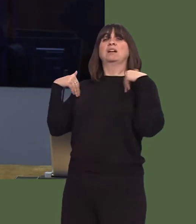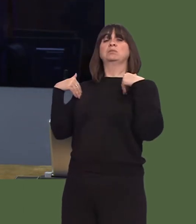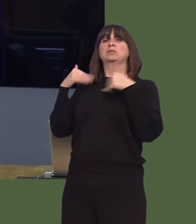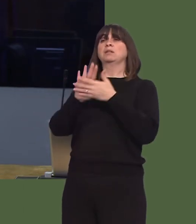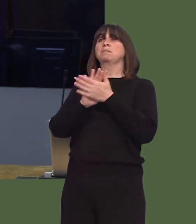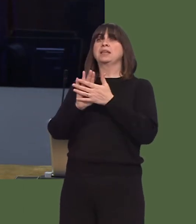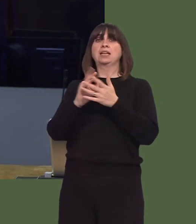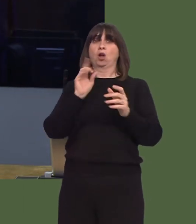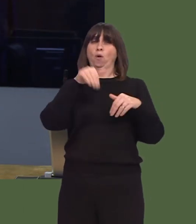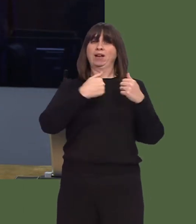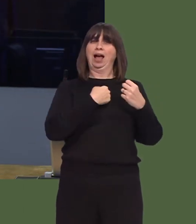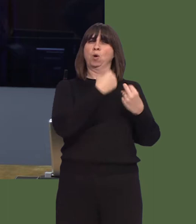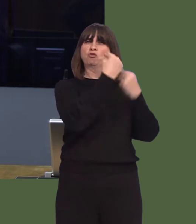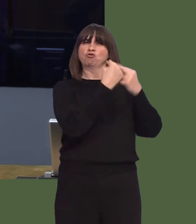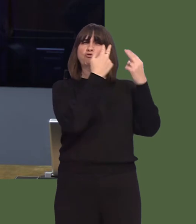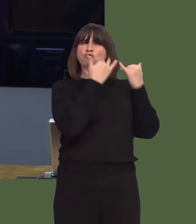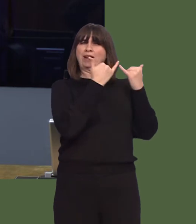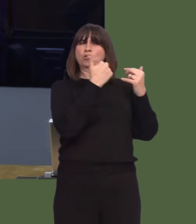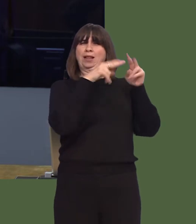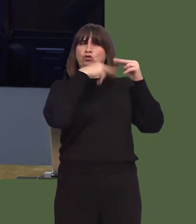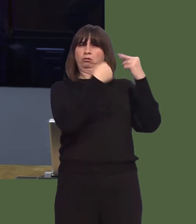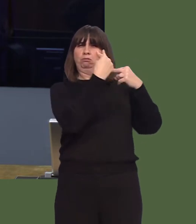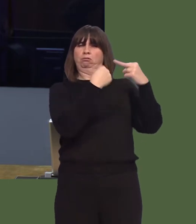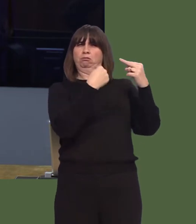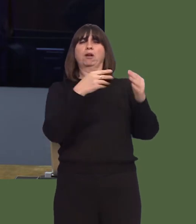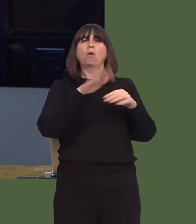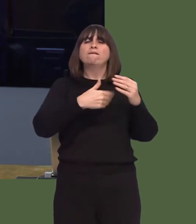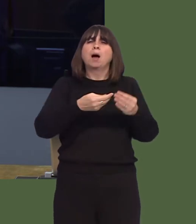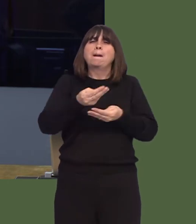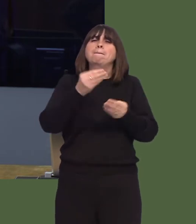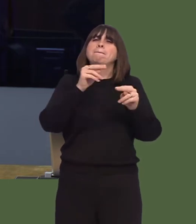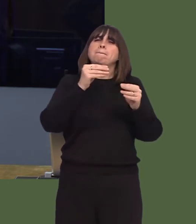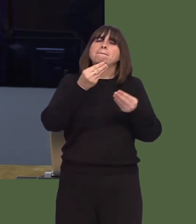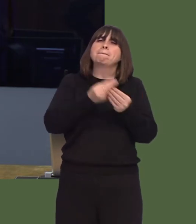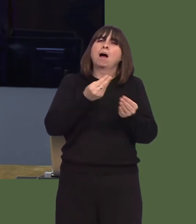He will have seen that, last week, the markets in financial instruments directive came into